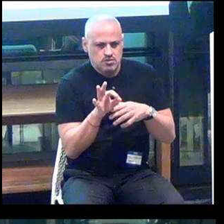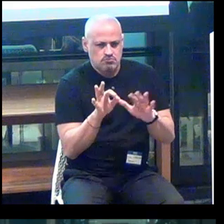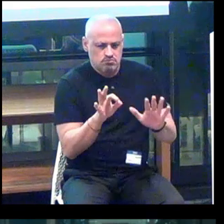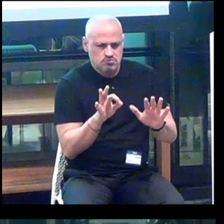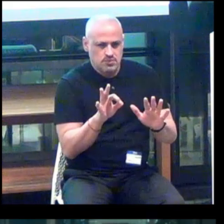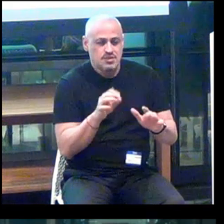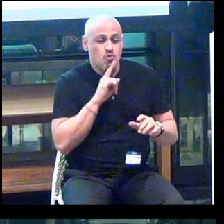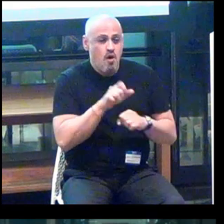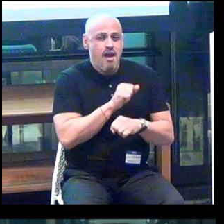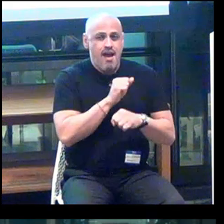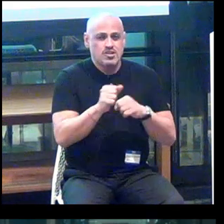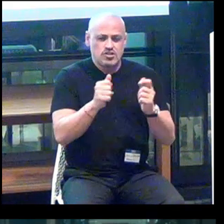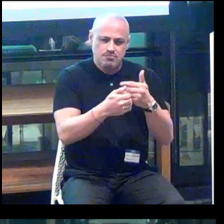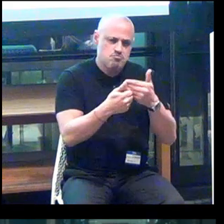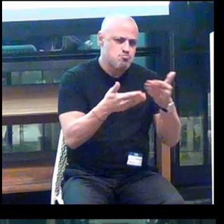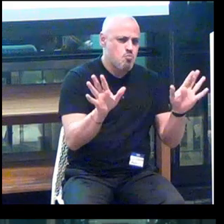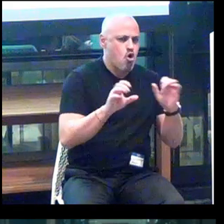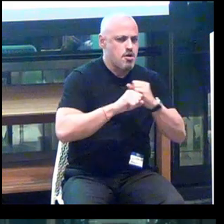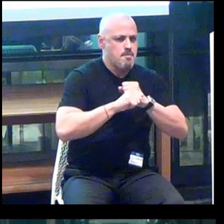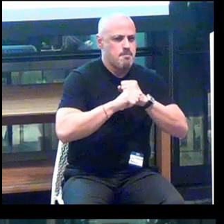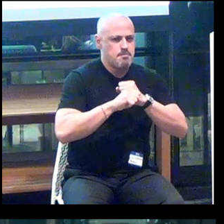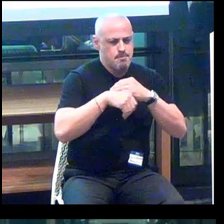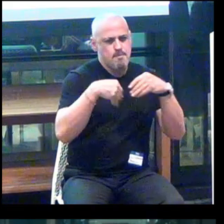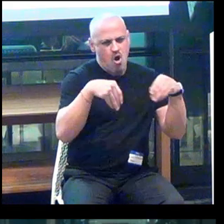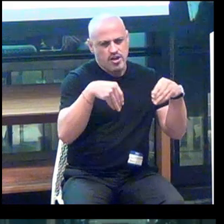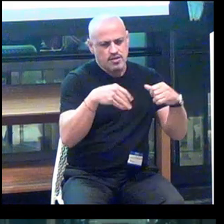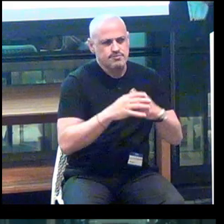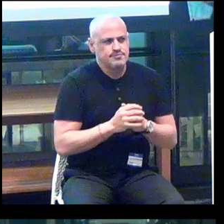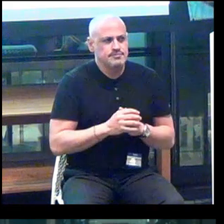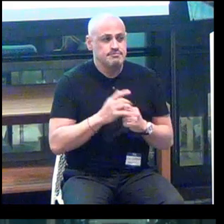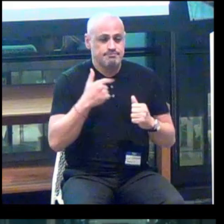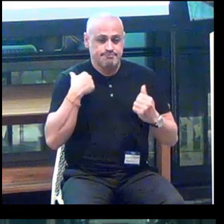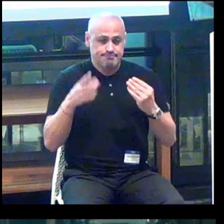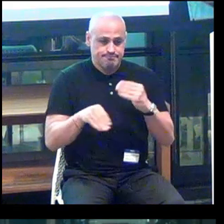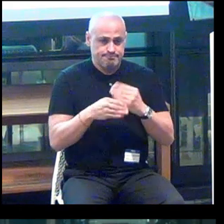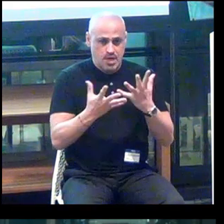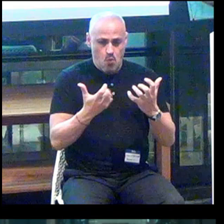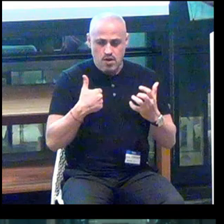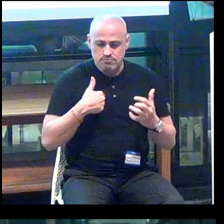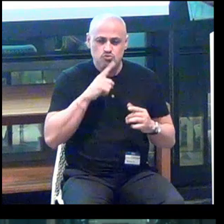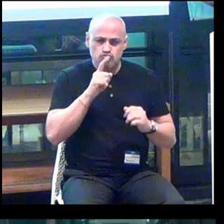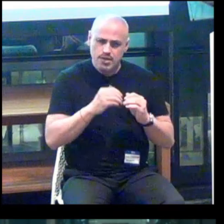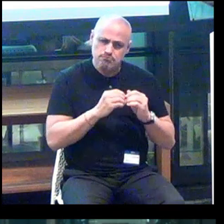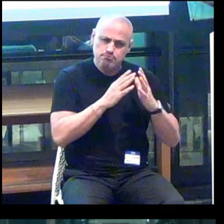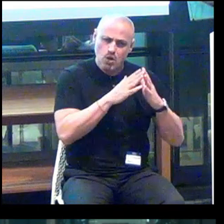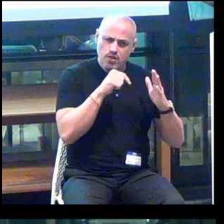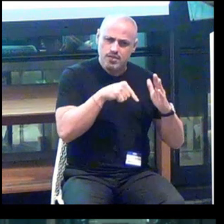So it's actually a broader market. And I want to add that we're really building this in public.